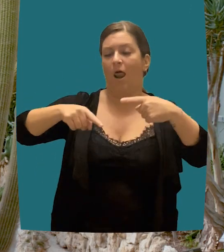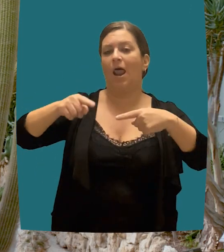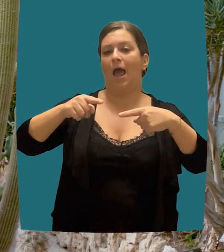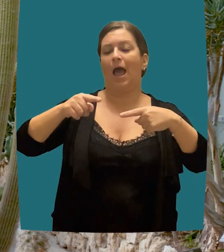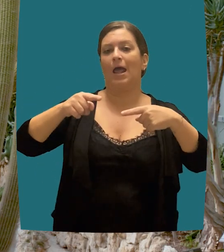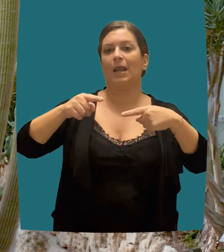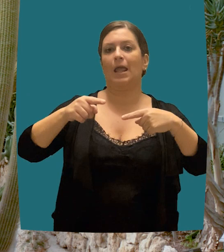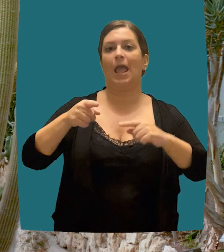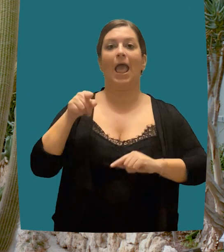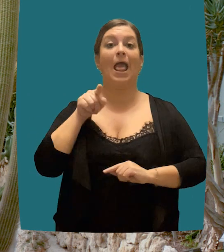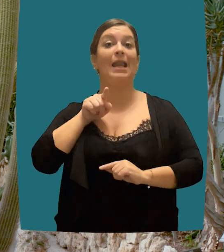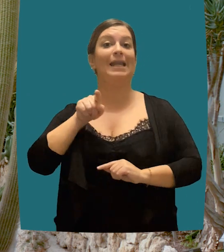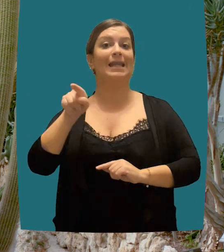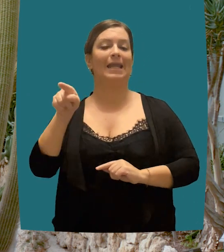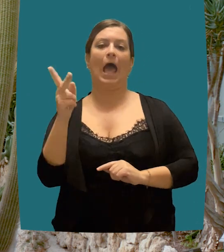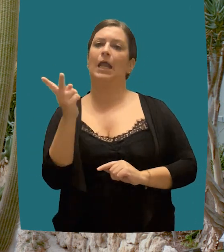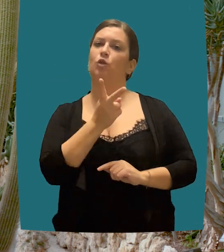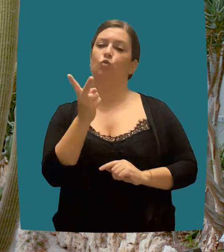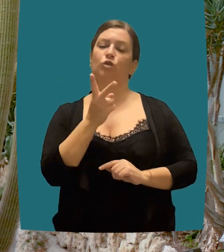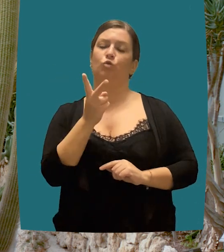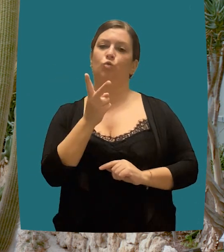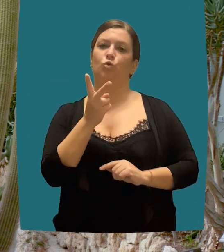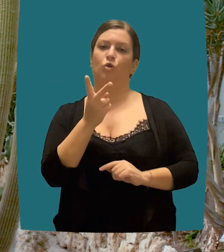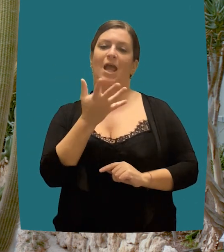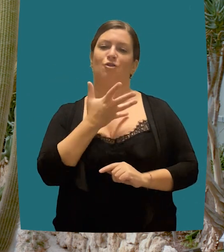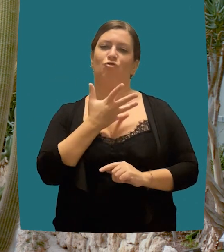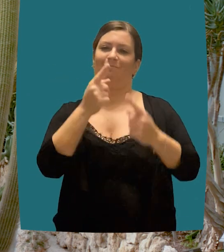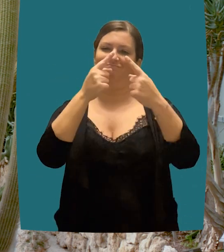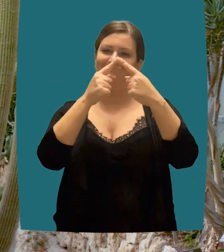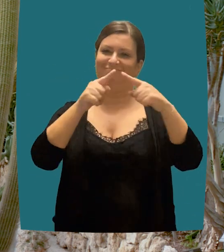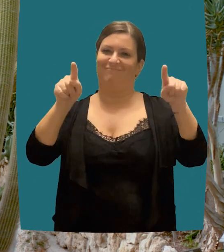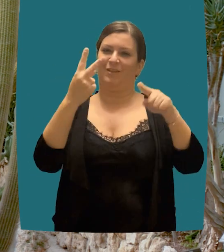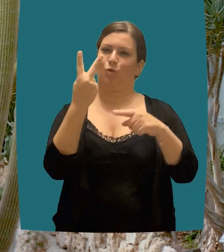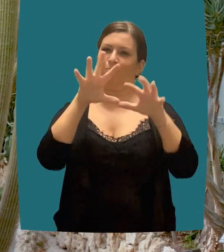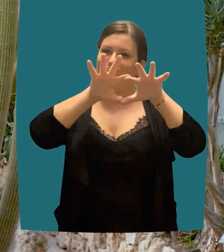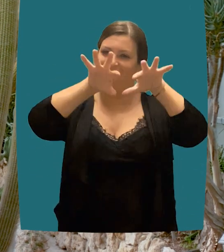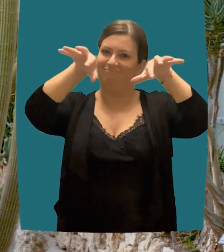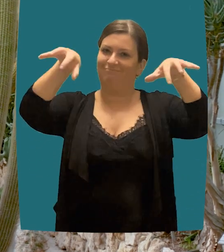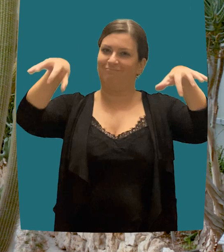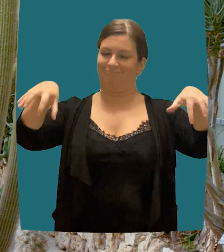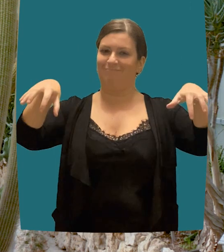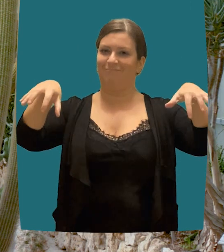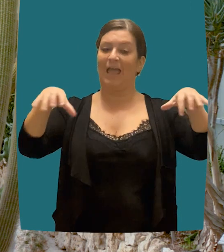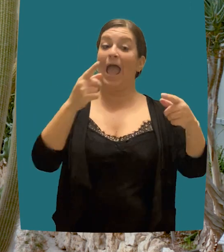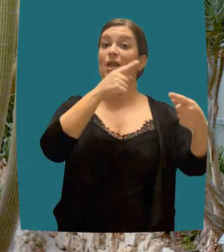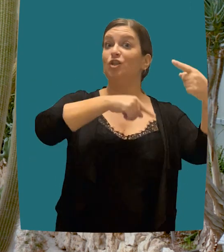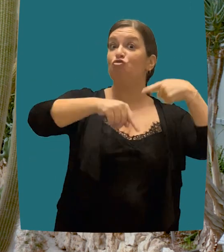as it is characterized, on the one hand, by the greatest reduction of waste production possible by the reintroduction of a product, once it has exhausted its